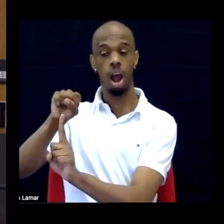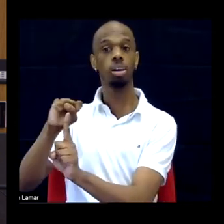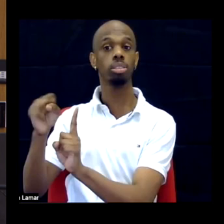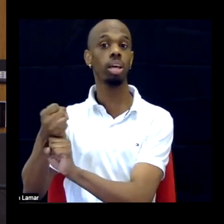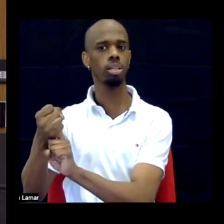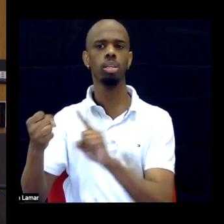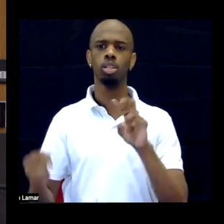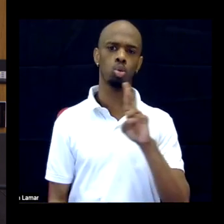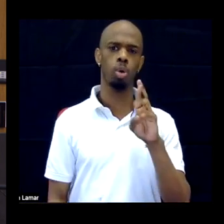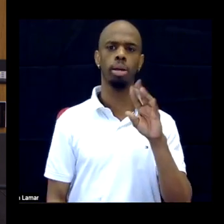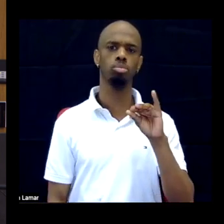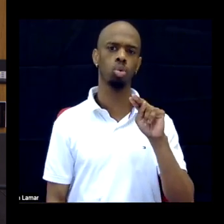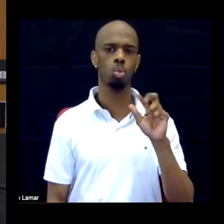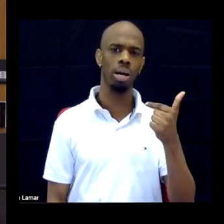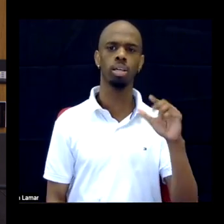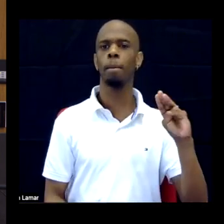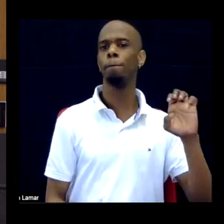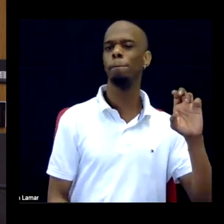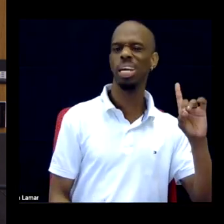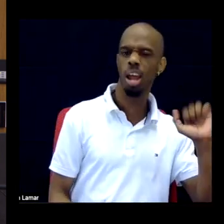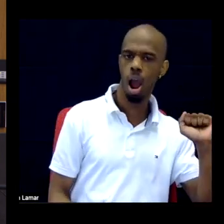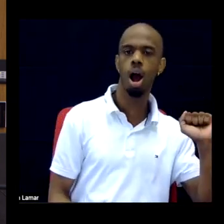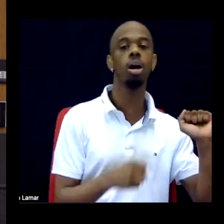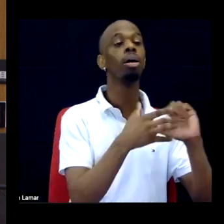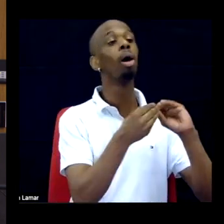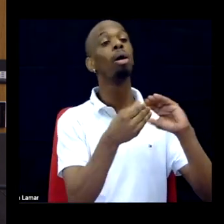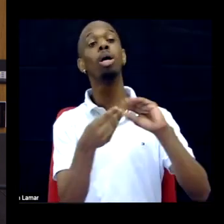media as well as by the public to excuse this violence.